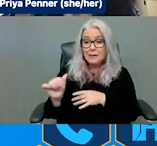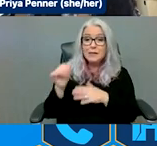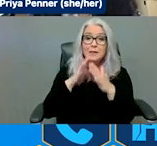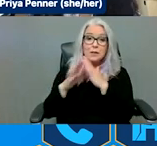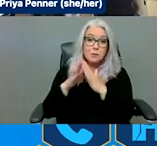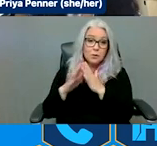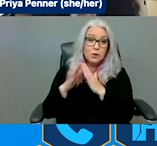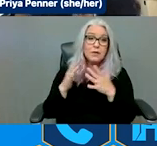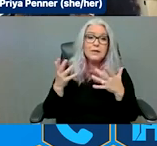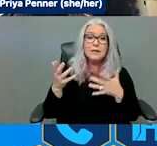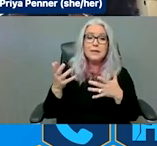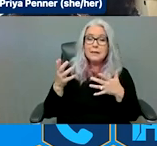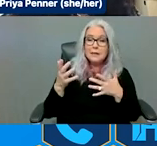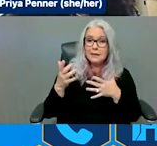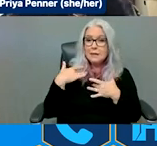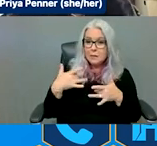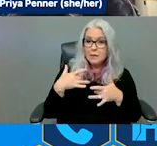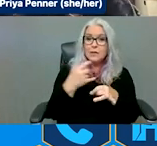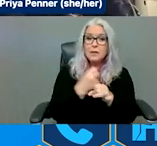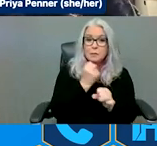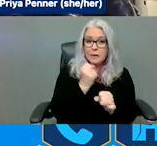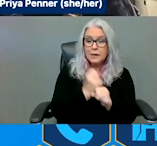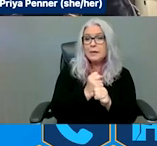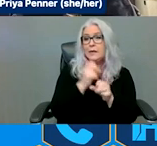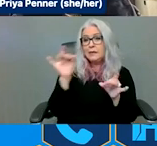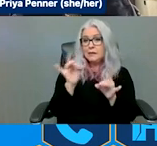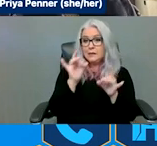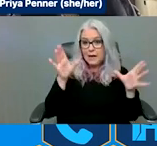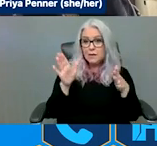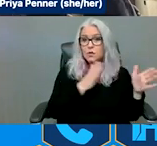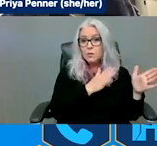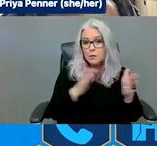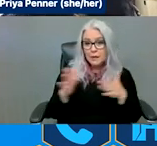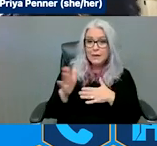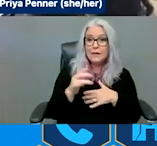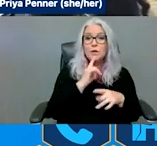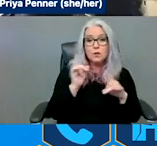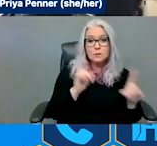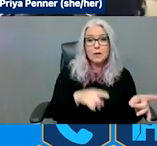disaster/emergency planning, response, and recovery policies that include the rights and needs of people